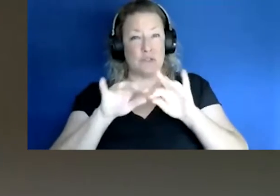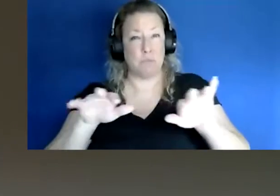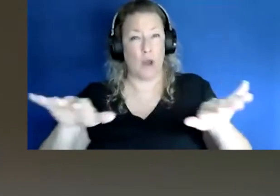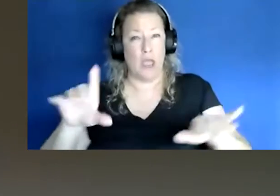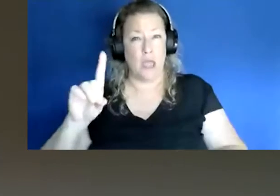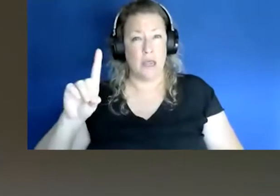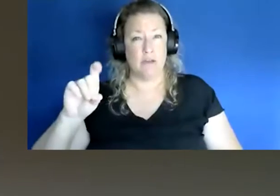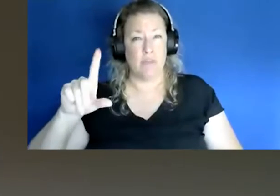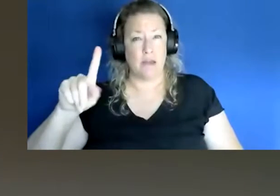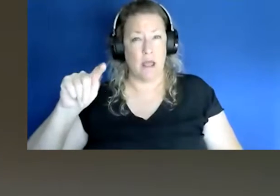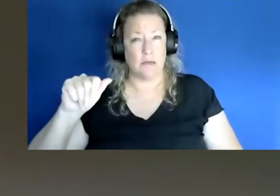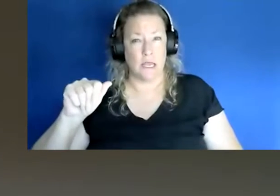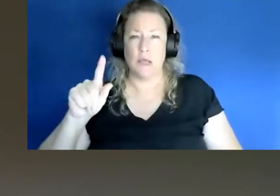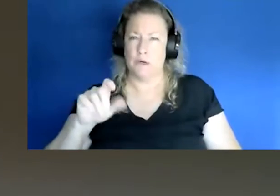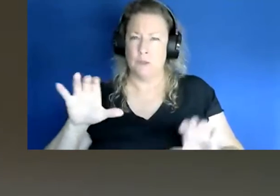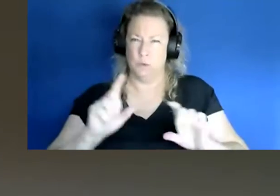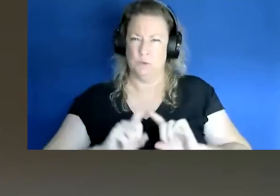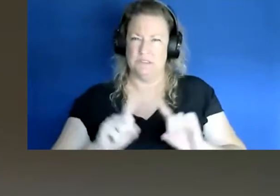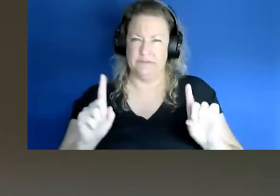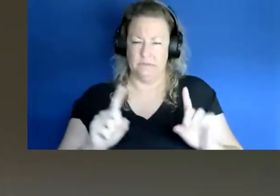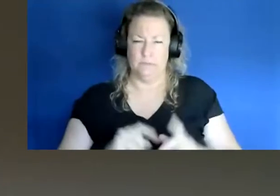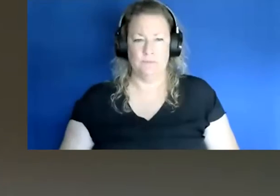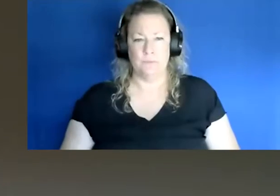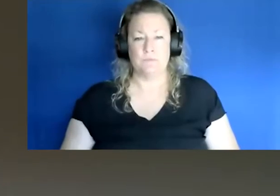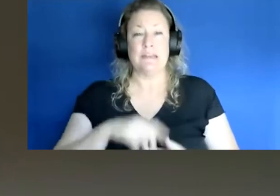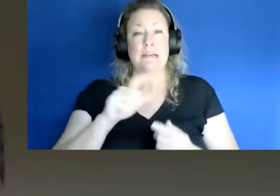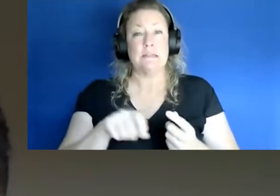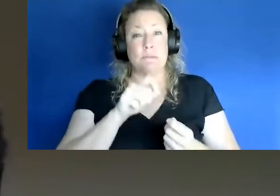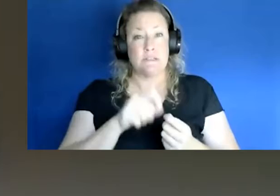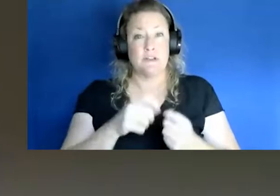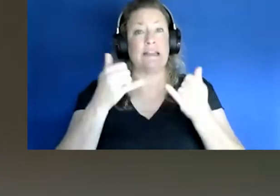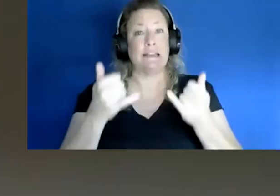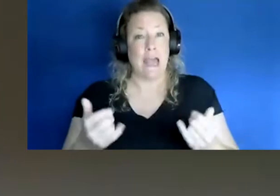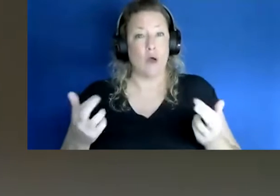we need to do things a little bit different." So specifically they now recommend mass for fully